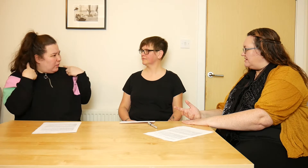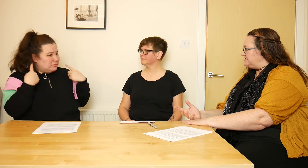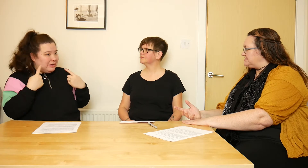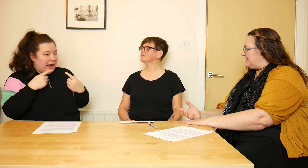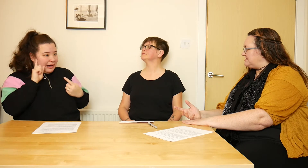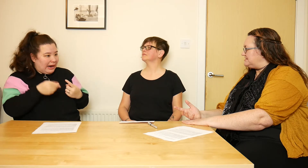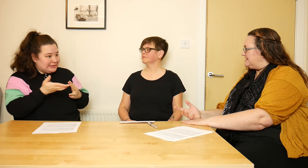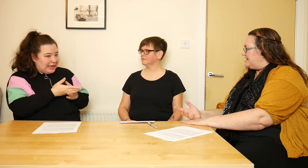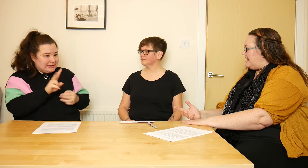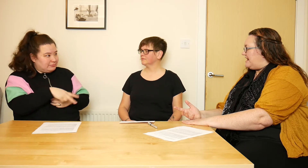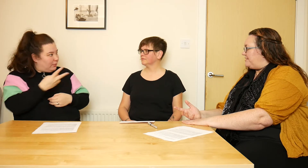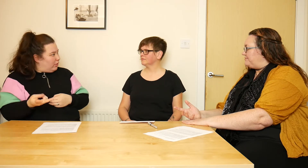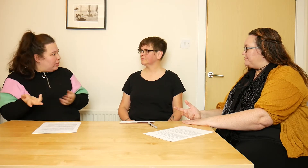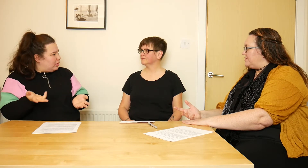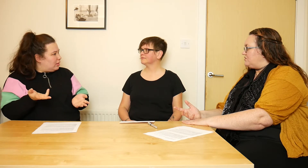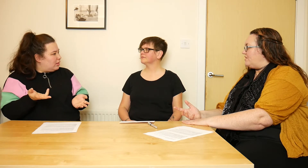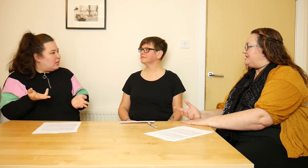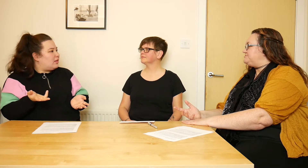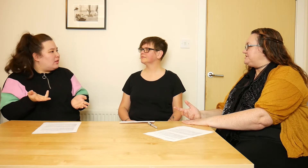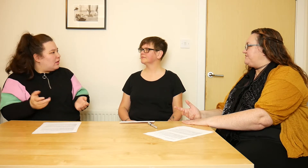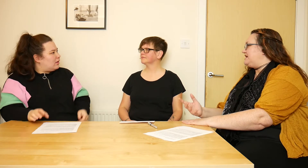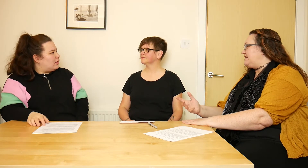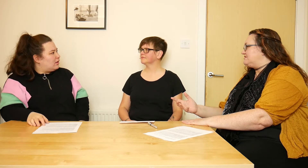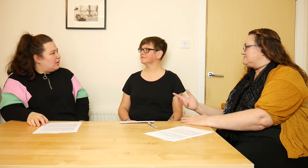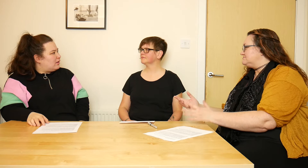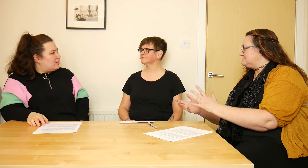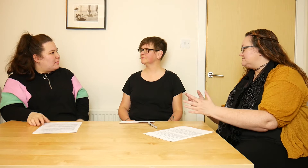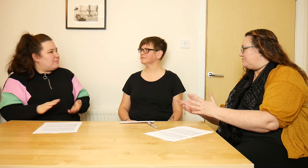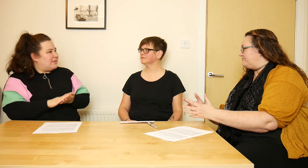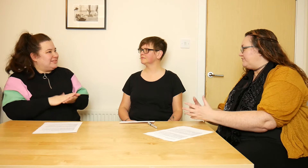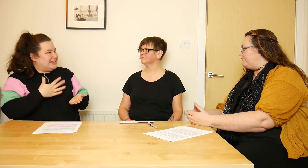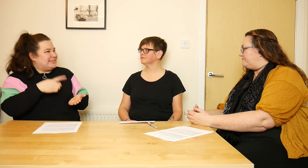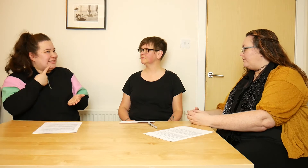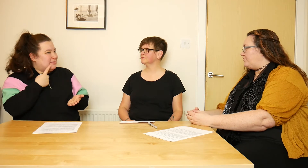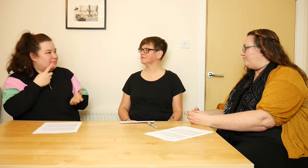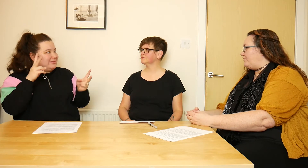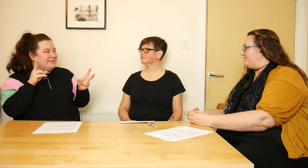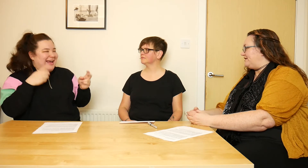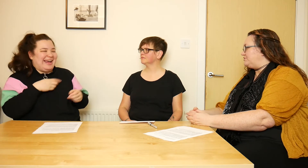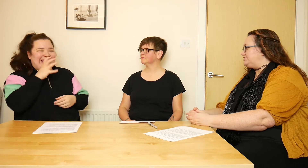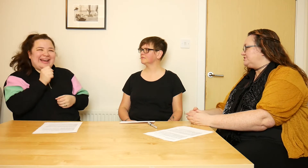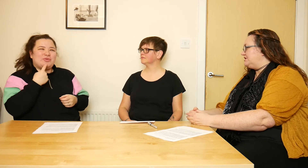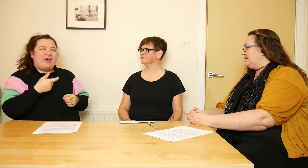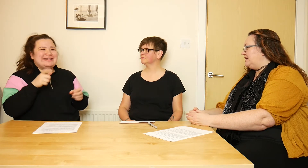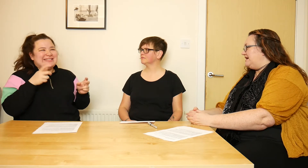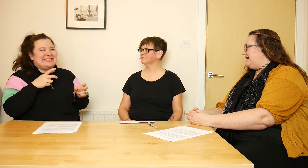and understand, you know, any specific area of language.